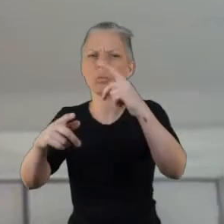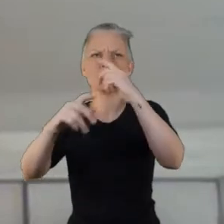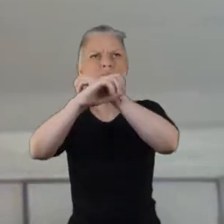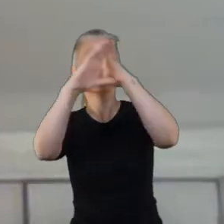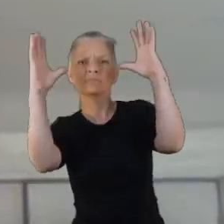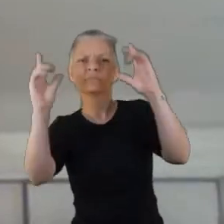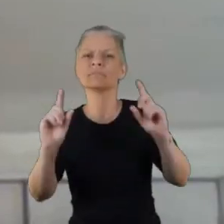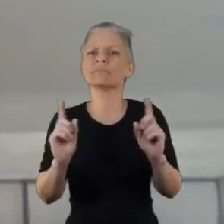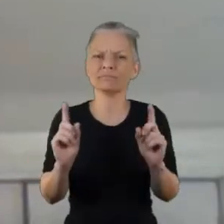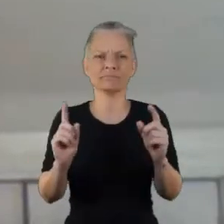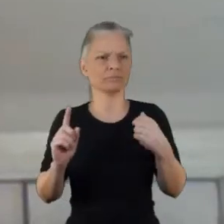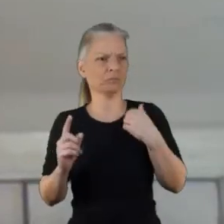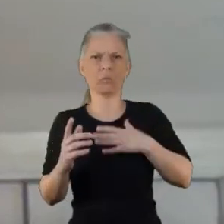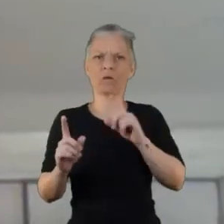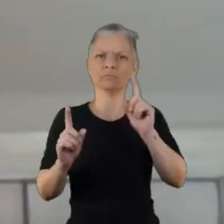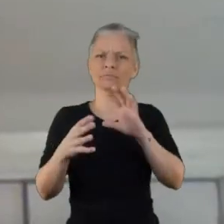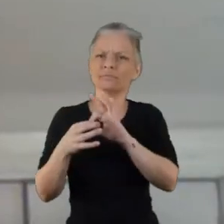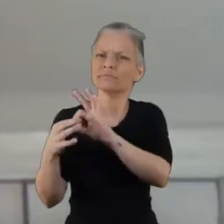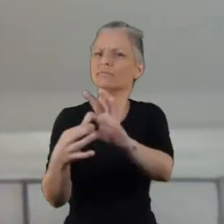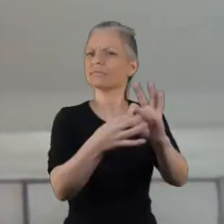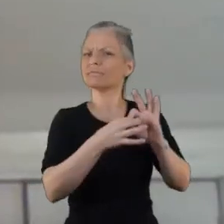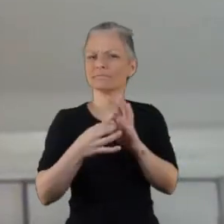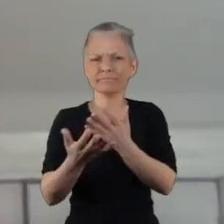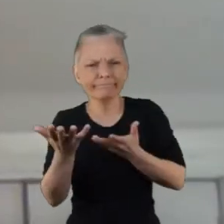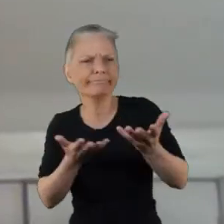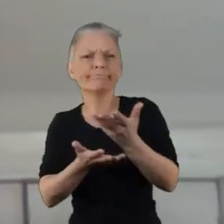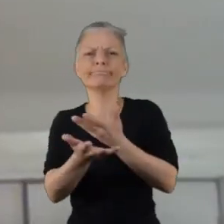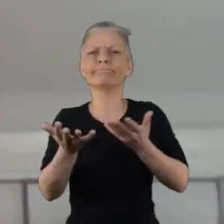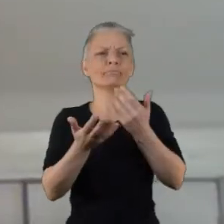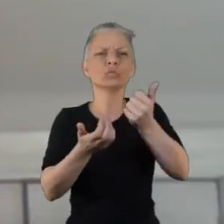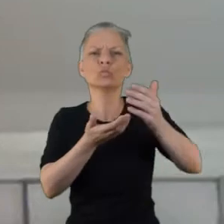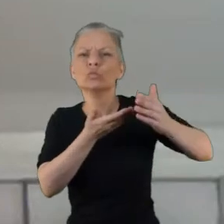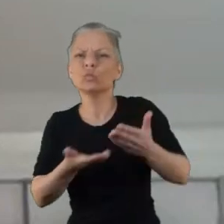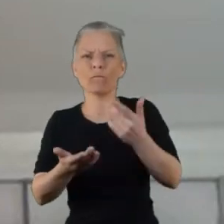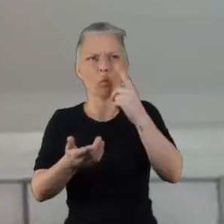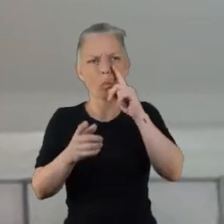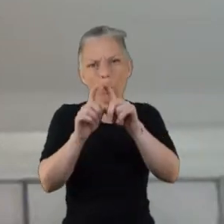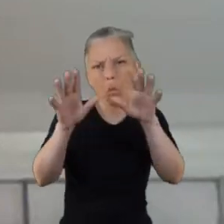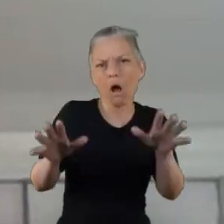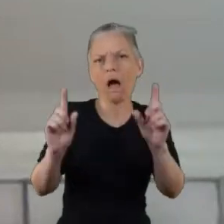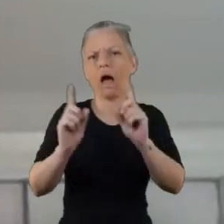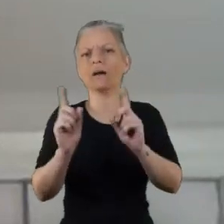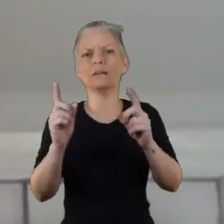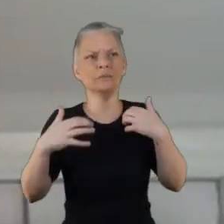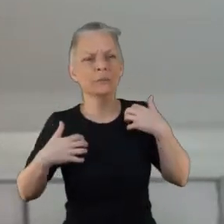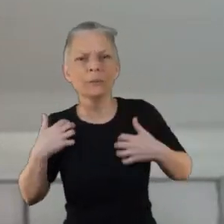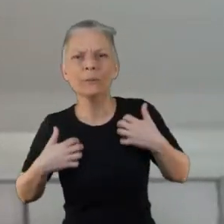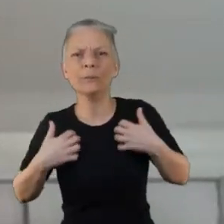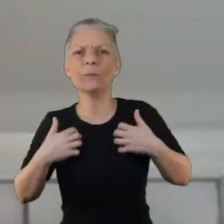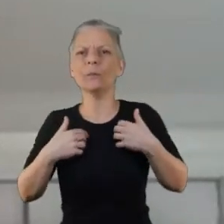We wanted to engage basically in discussion of what about what good services might look like and we were keen to find out what other health boards had done we were keen to find